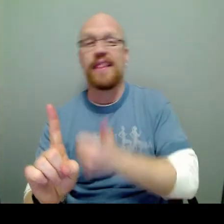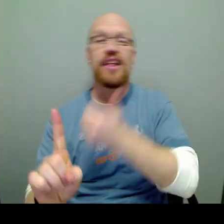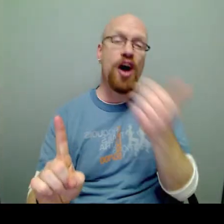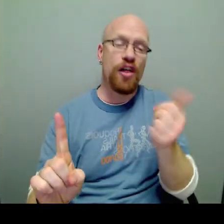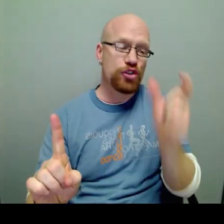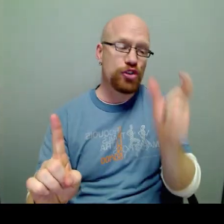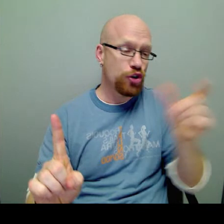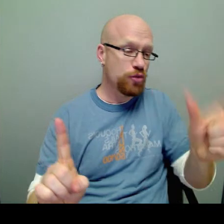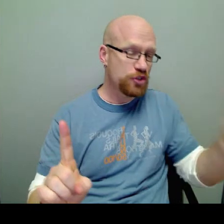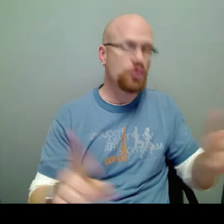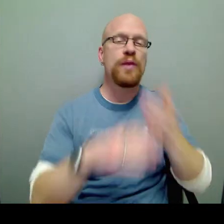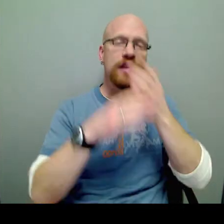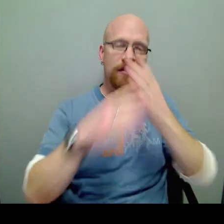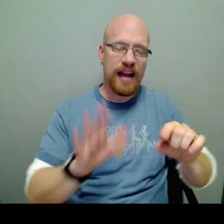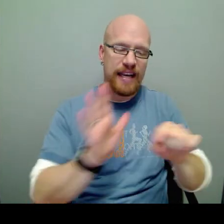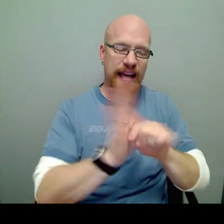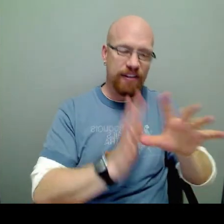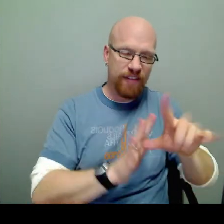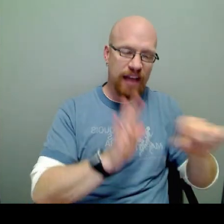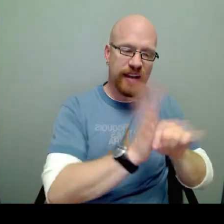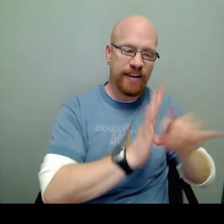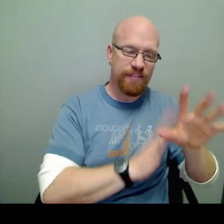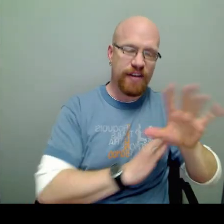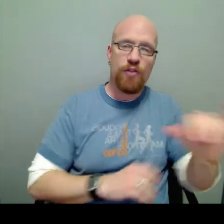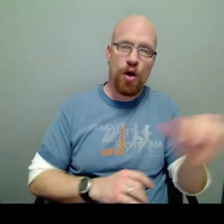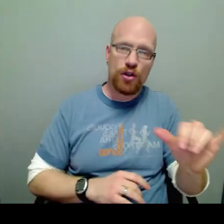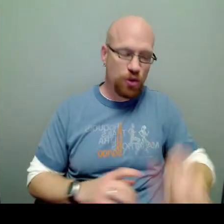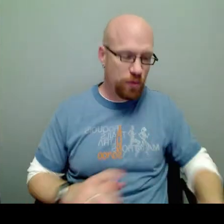The other terms we divide negative 5, negative 5 also.